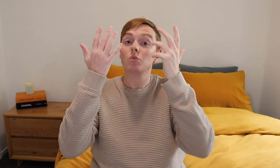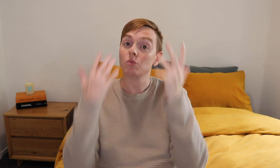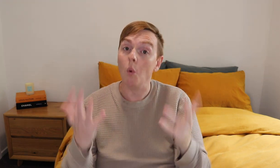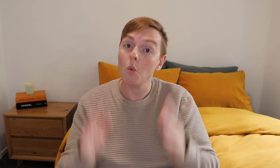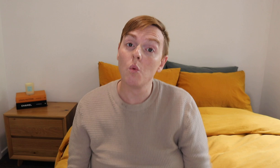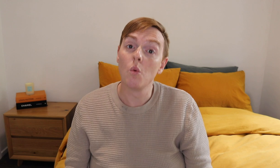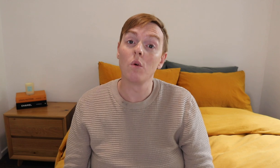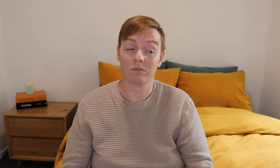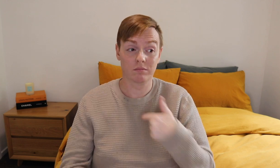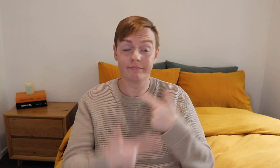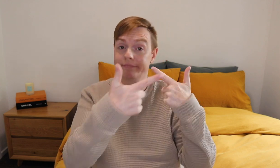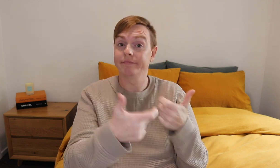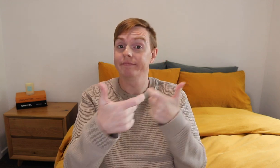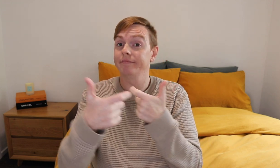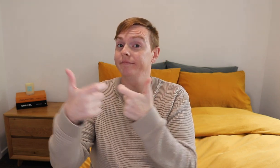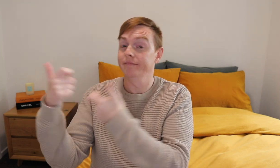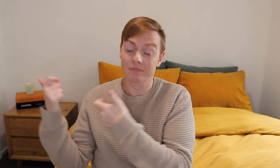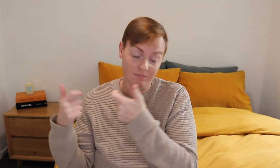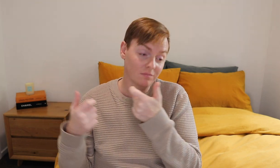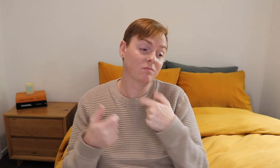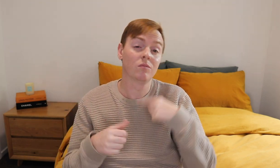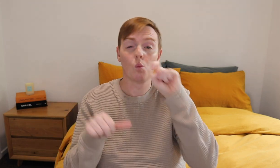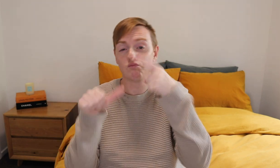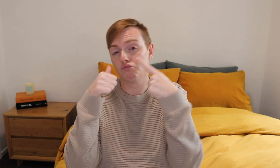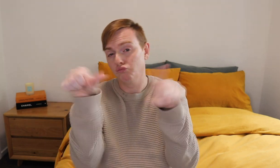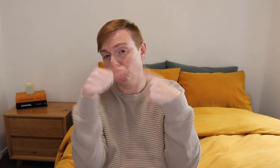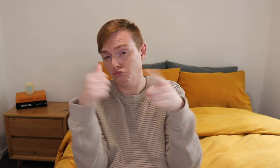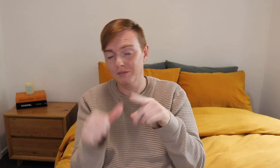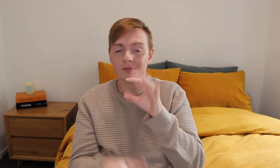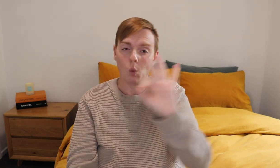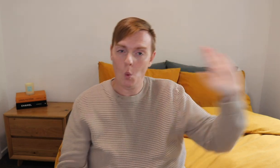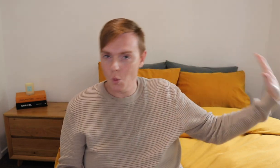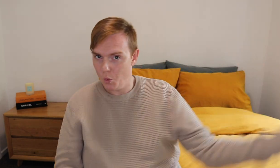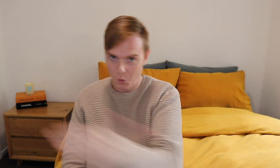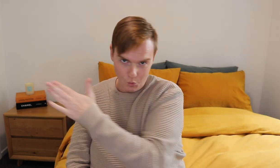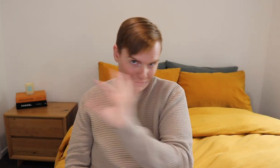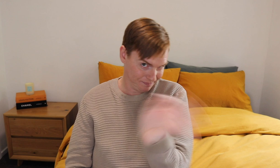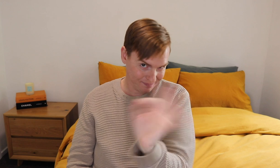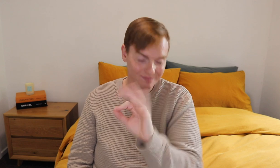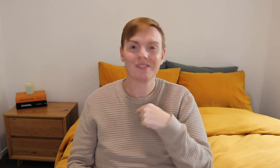I've screens hotted them and I will answer some of your questions but not all of it.